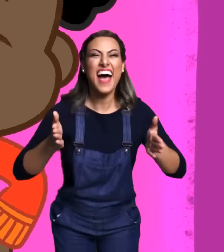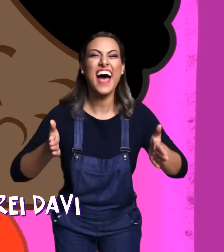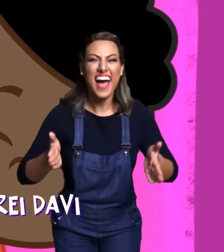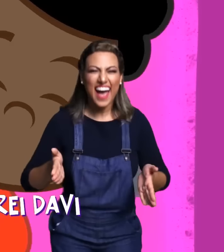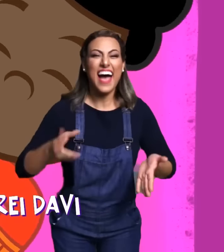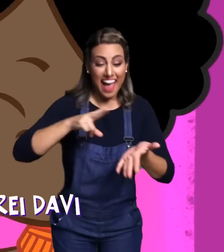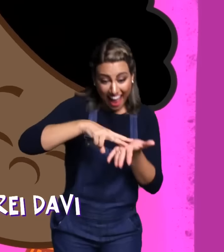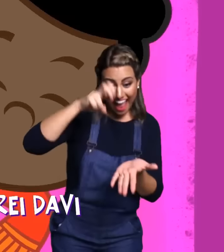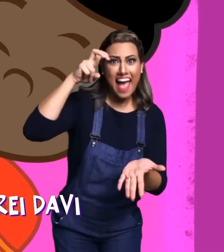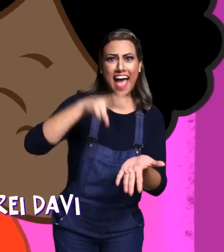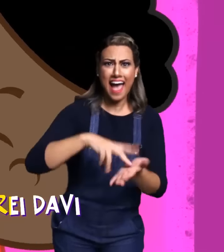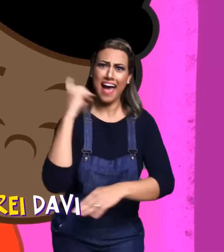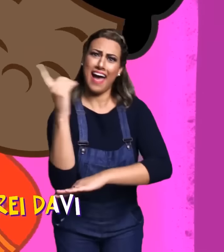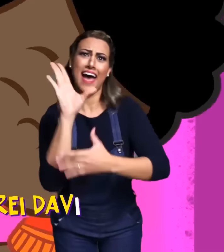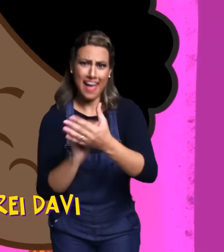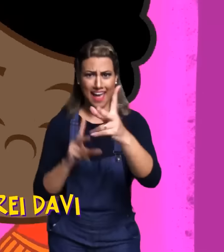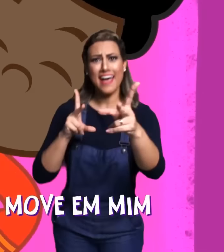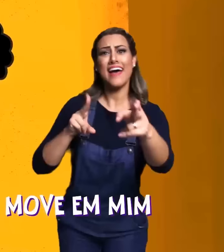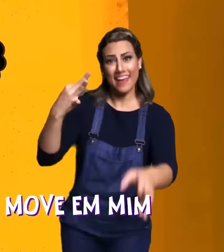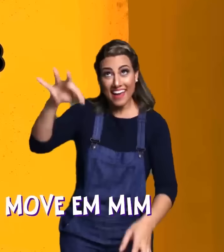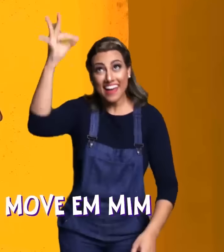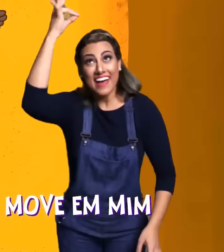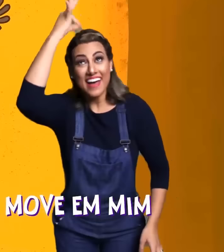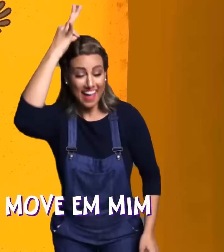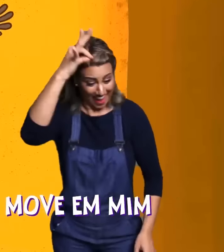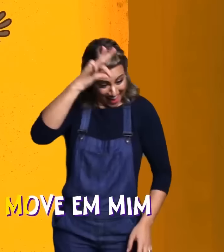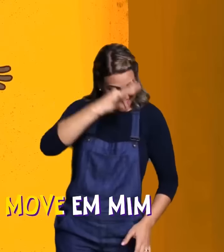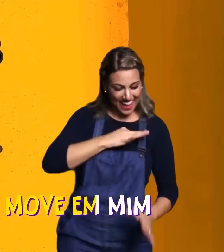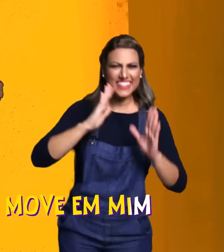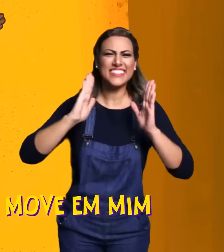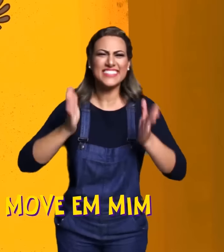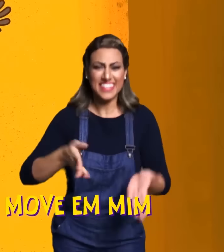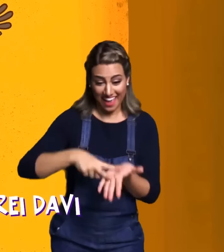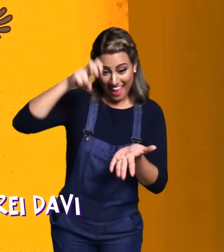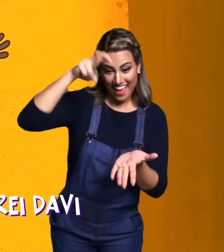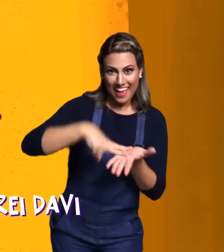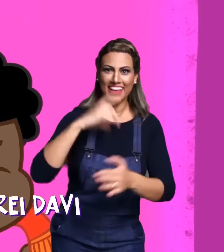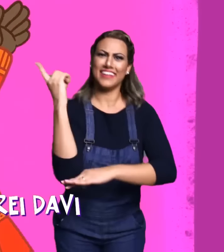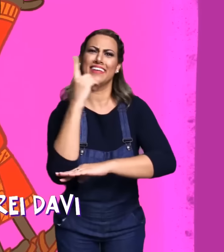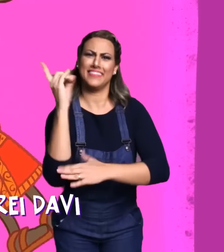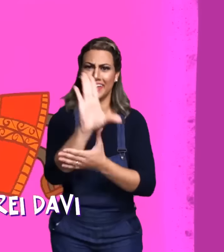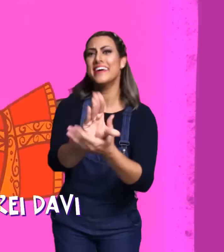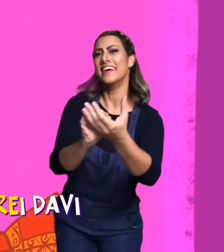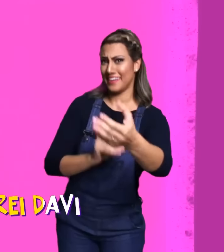I JUMP LIKE KING DAVID IF THE SPIRIT OF GOD MOVES IN ME I JUMP LIKE KING DAVID I JUMP